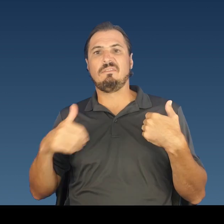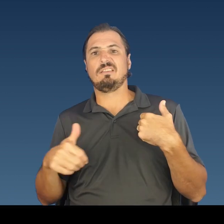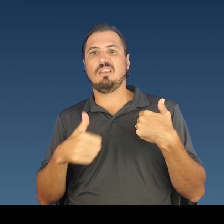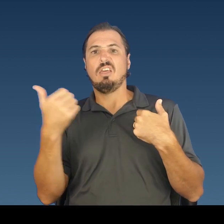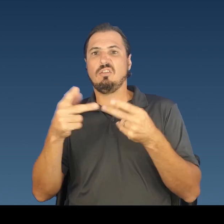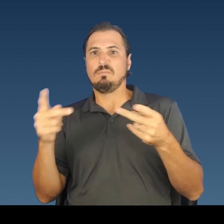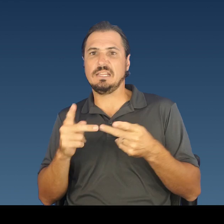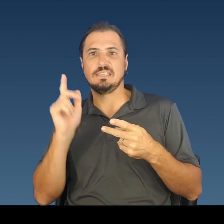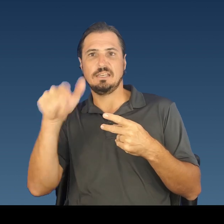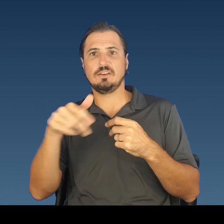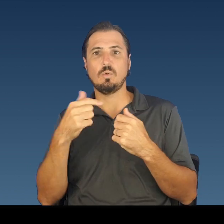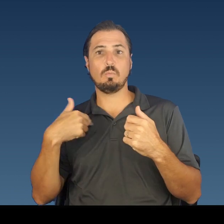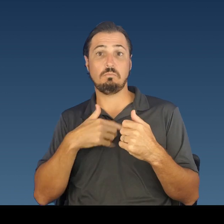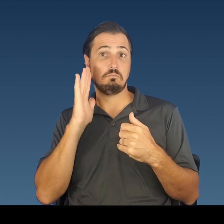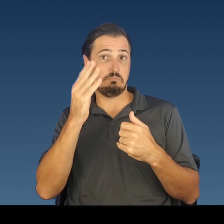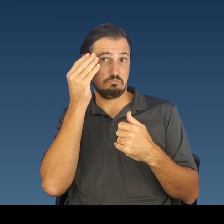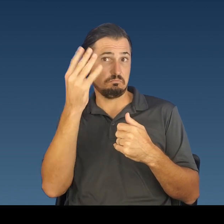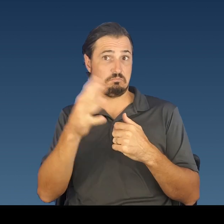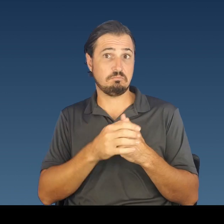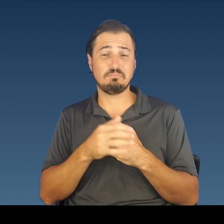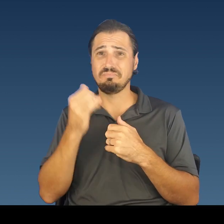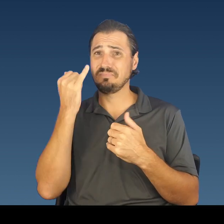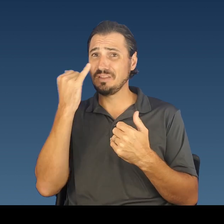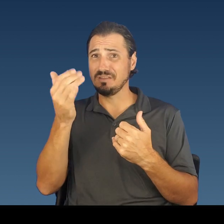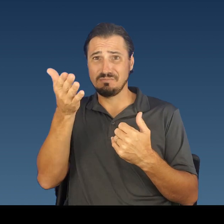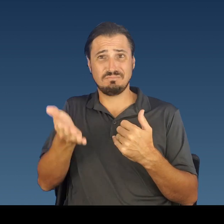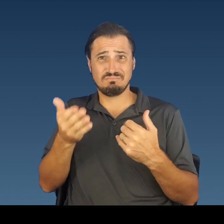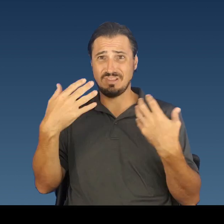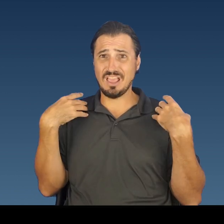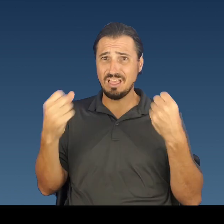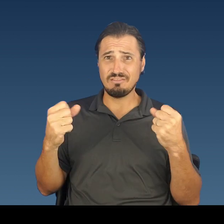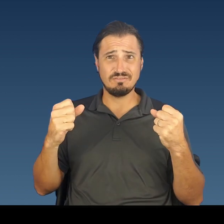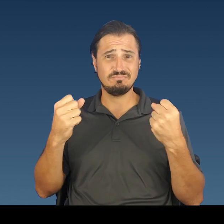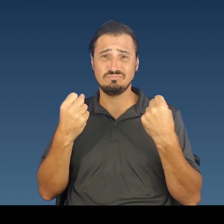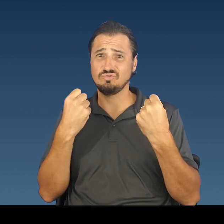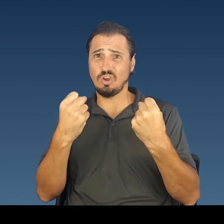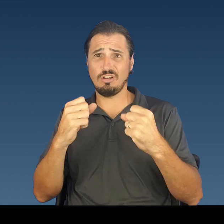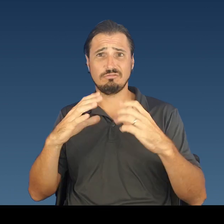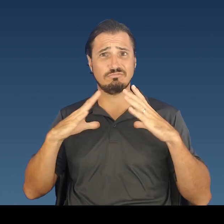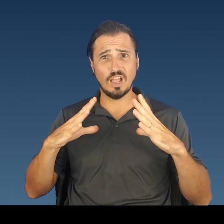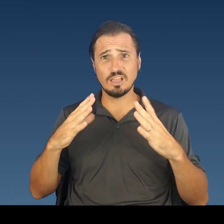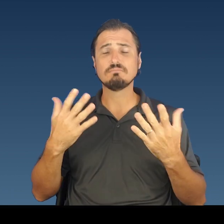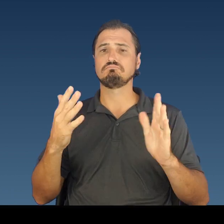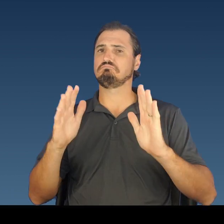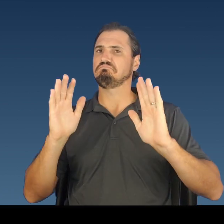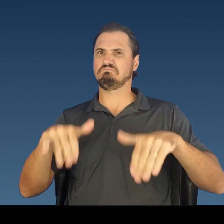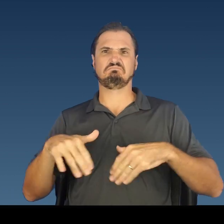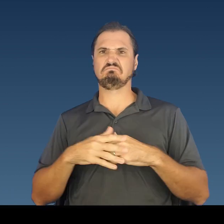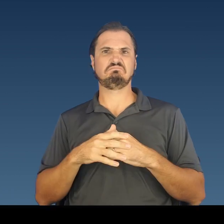we have them. If you are not immunocompromised, only two doses of vaccine are recommended at this time